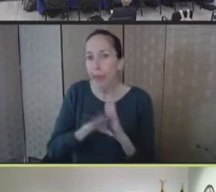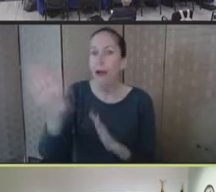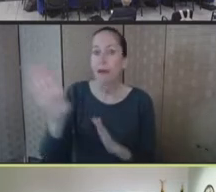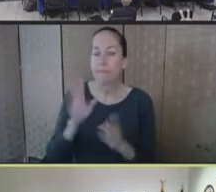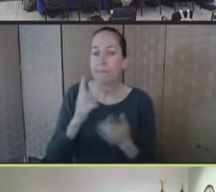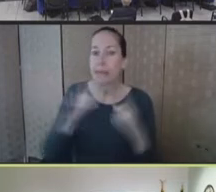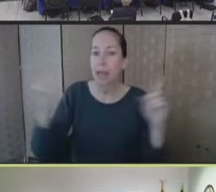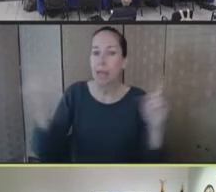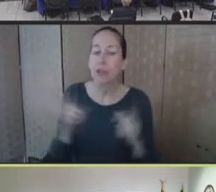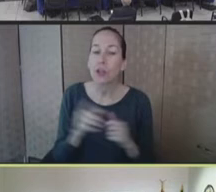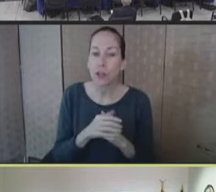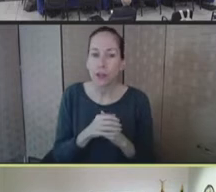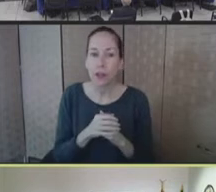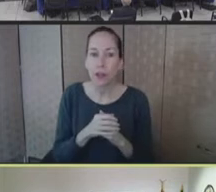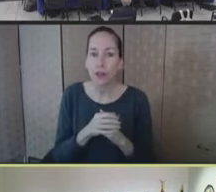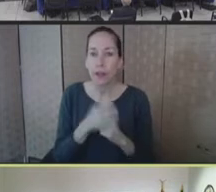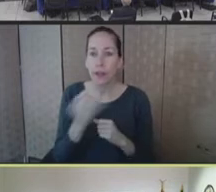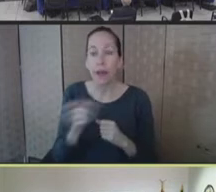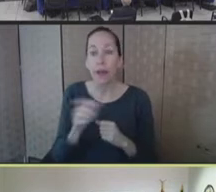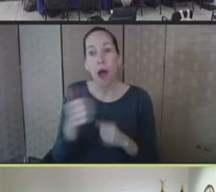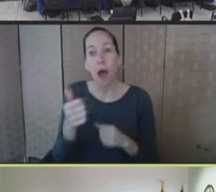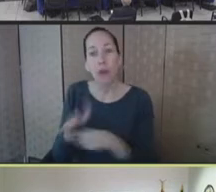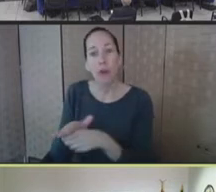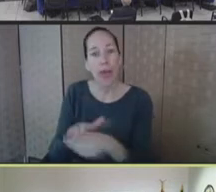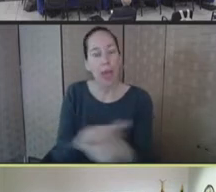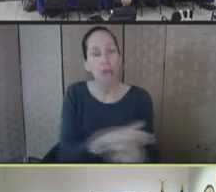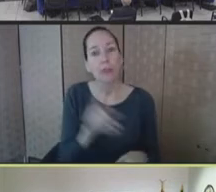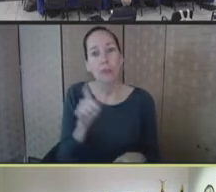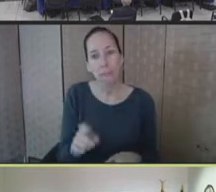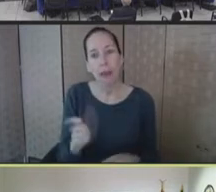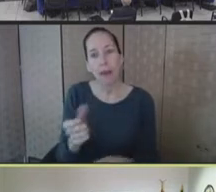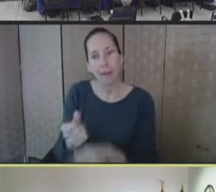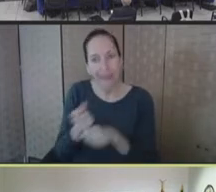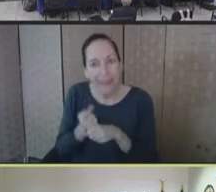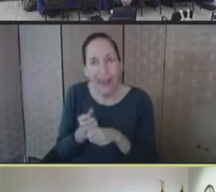or rather jurisdictions actually physically handle the product. Some states have elected